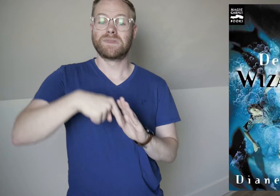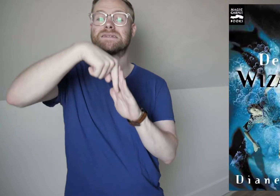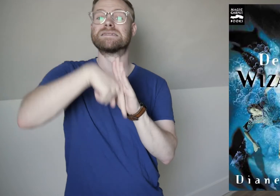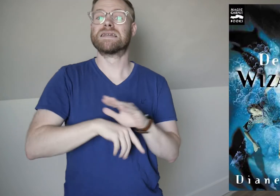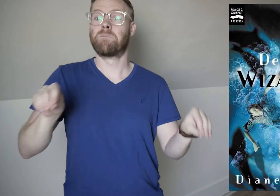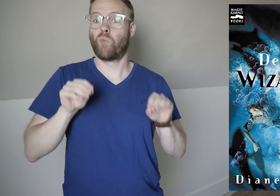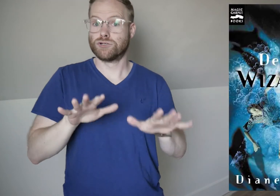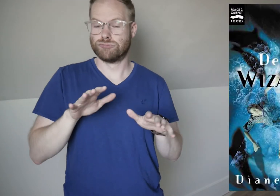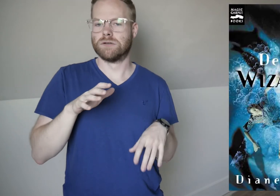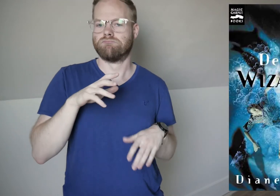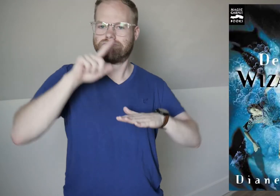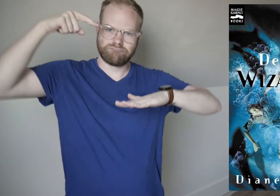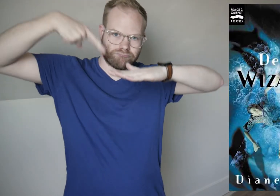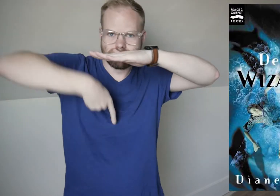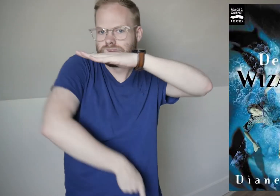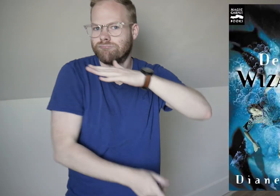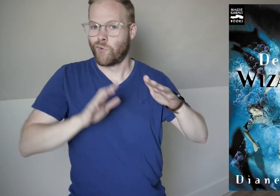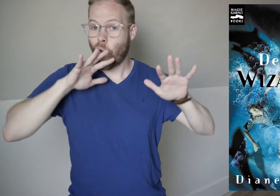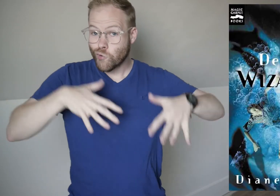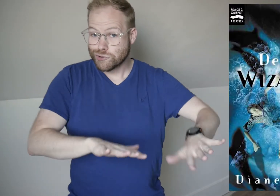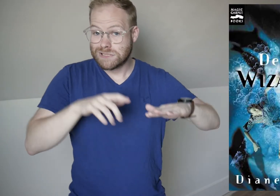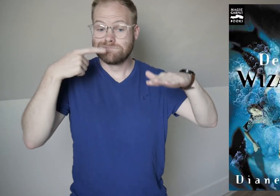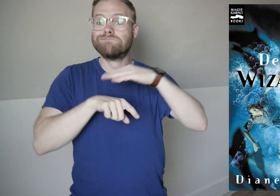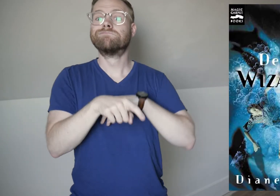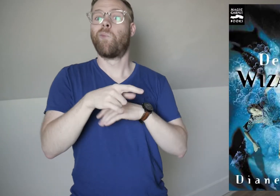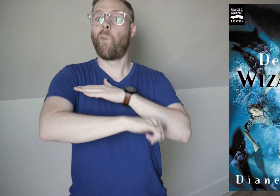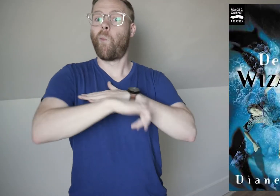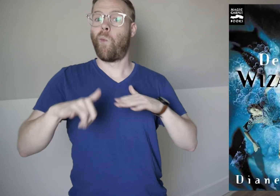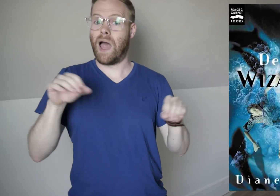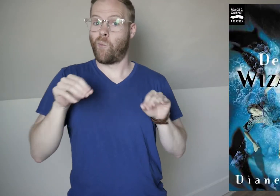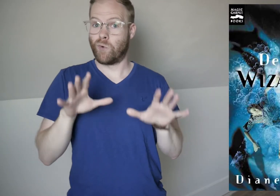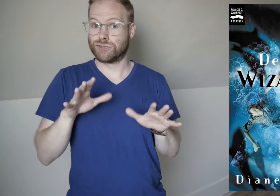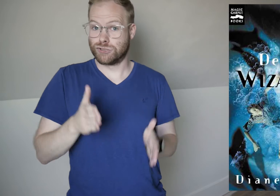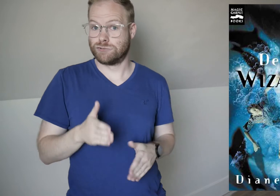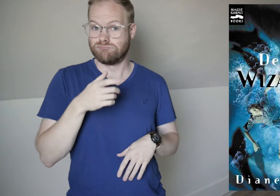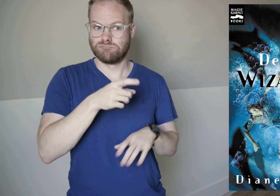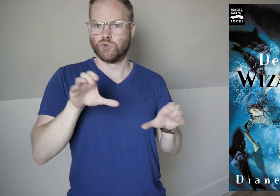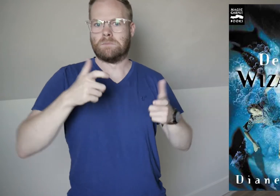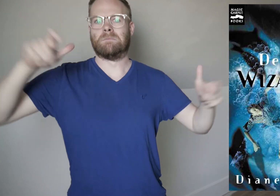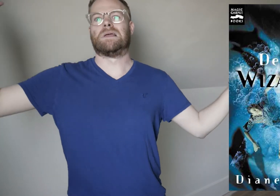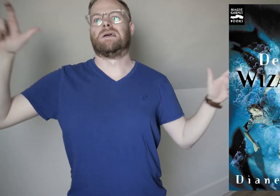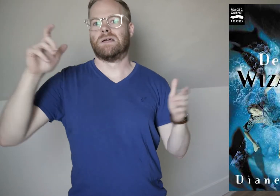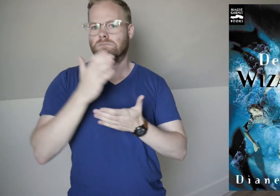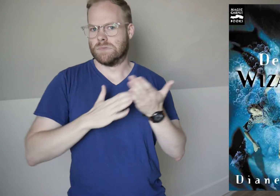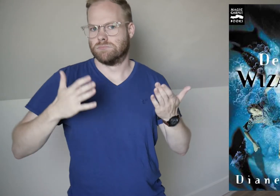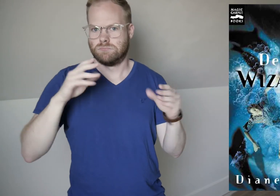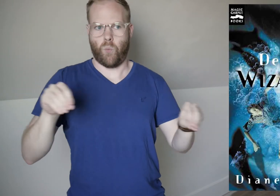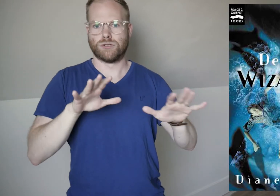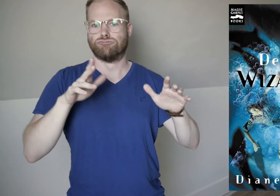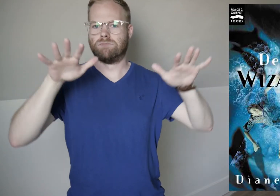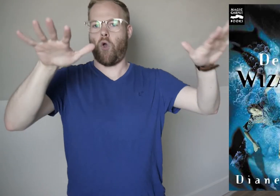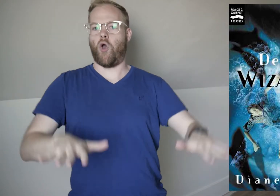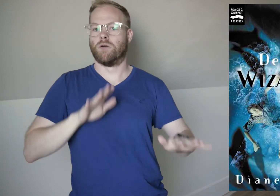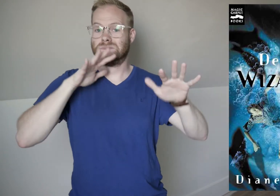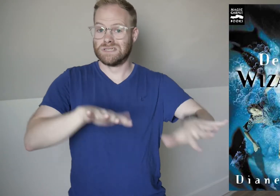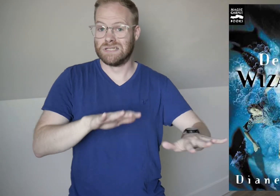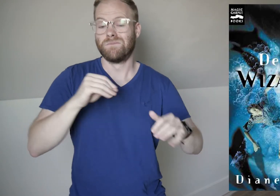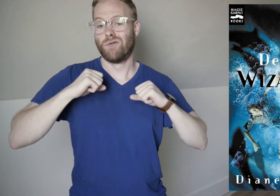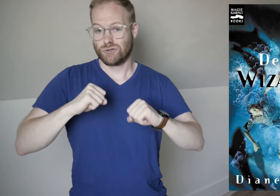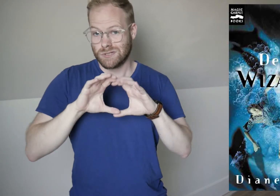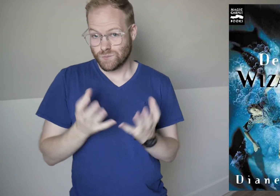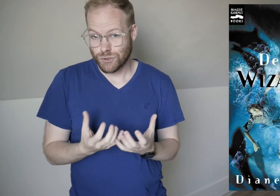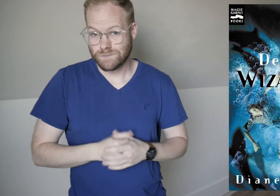Deep Wizardry takes us under the ocean where whale-wizards are doing a big piece of wizardry to calm the Sea and protect the world.